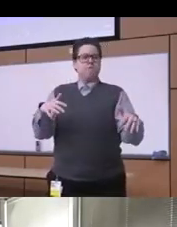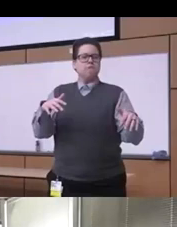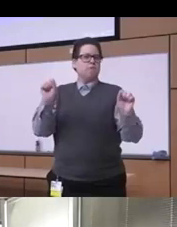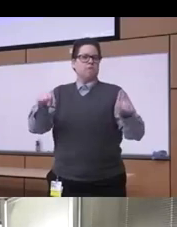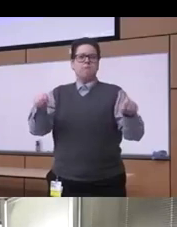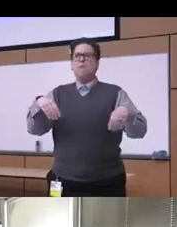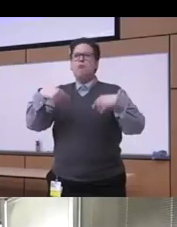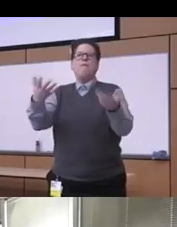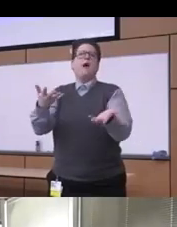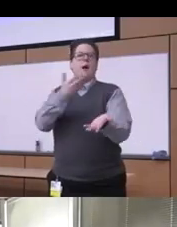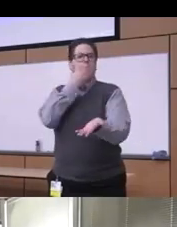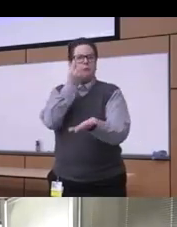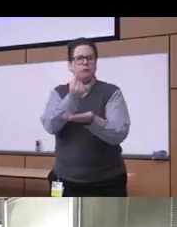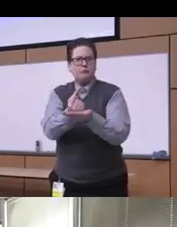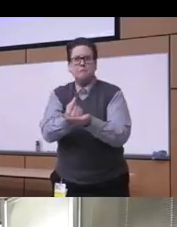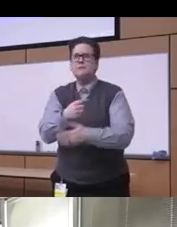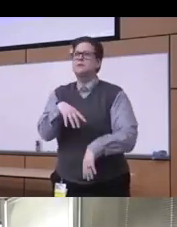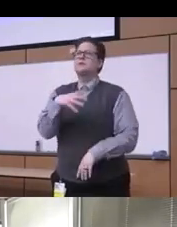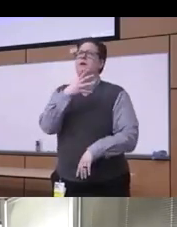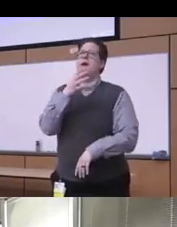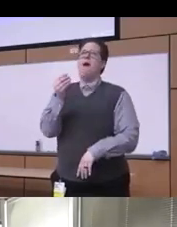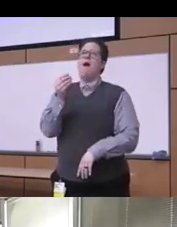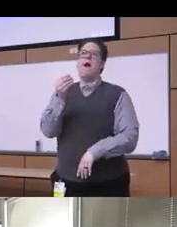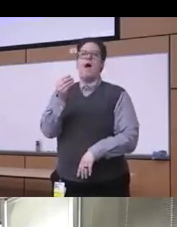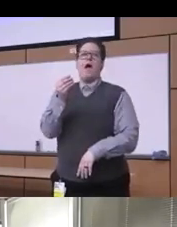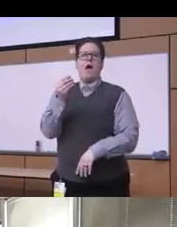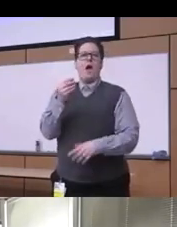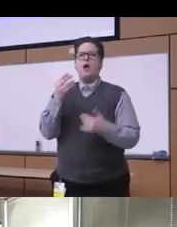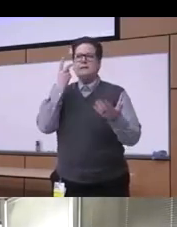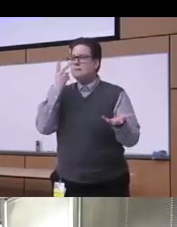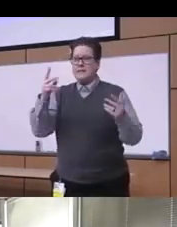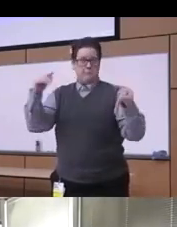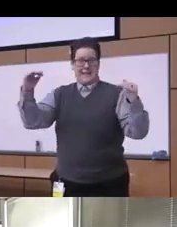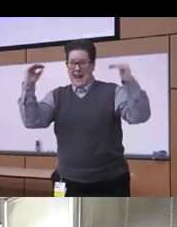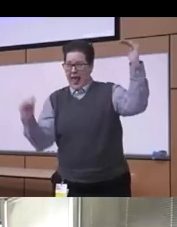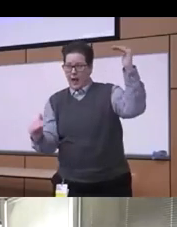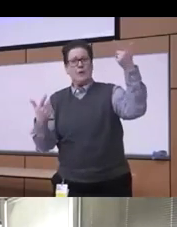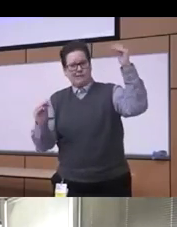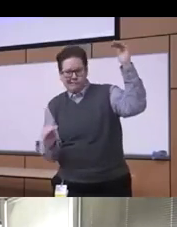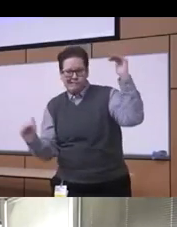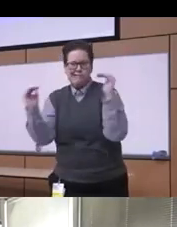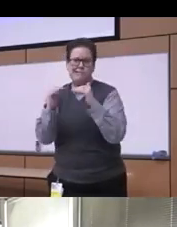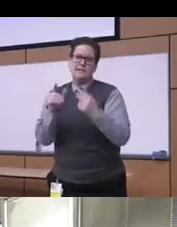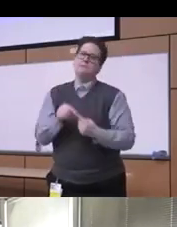treatment as well as addressing inequities you know particularly the racial ones and uh but we